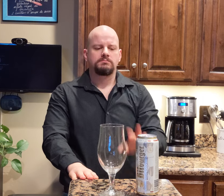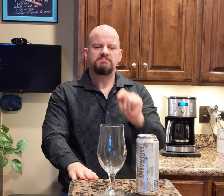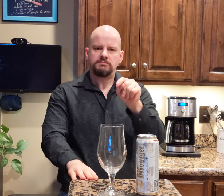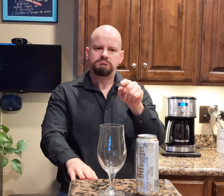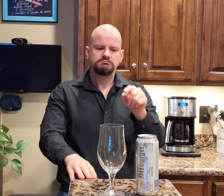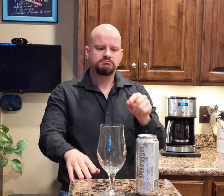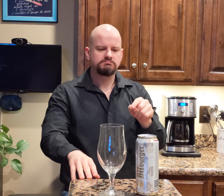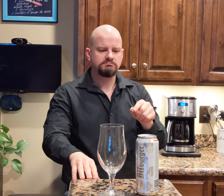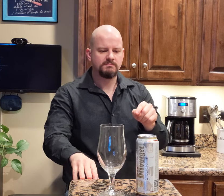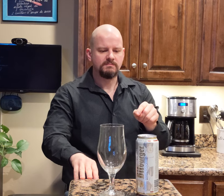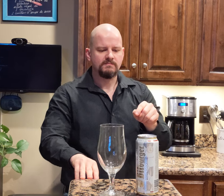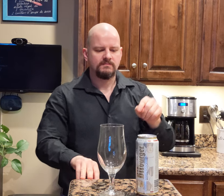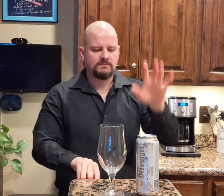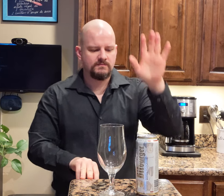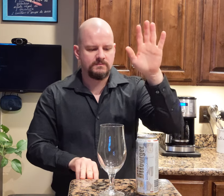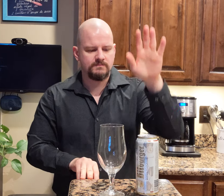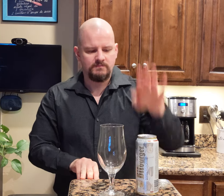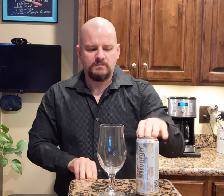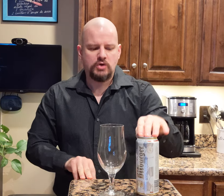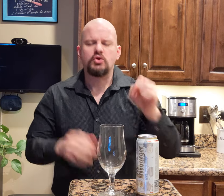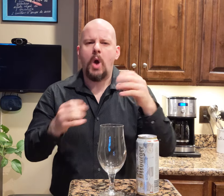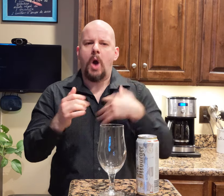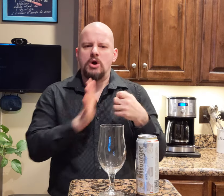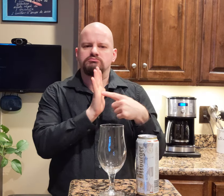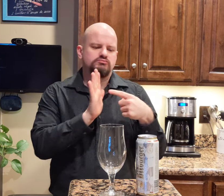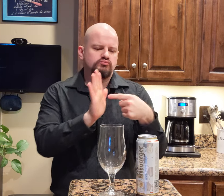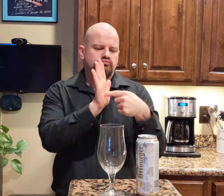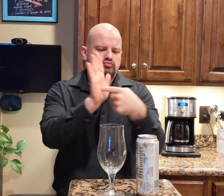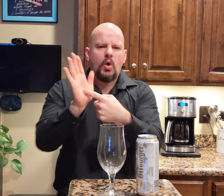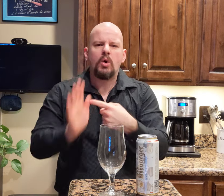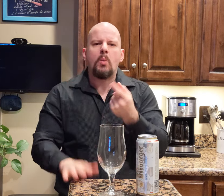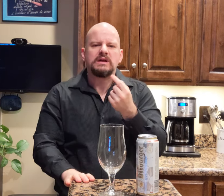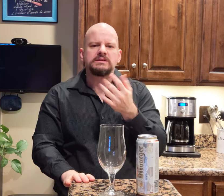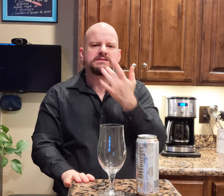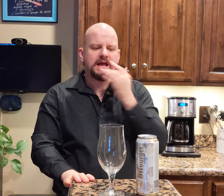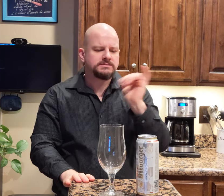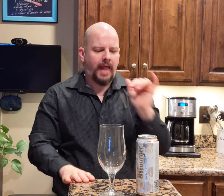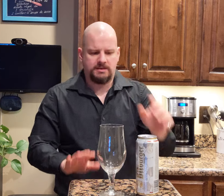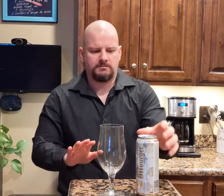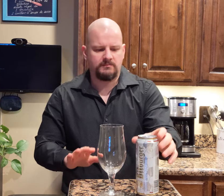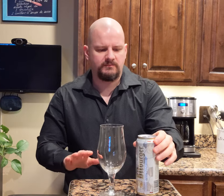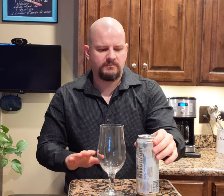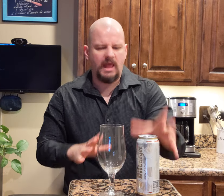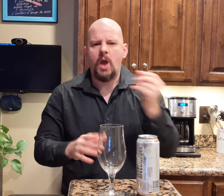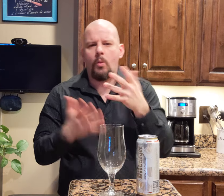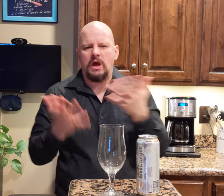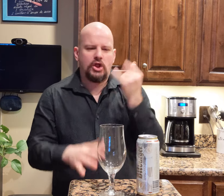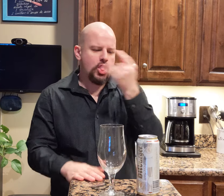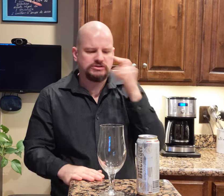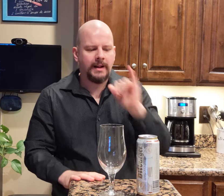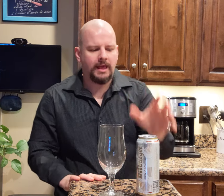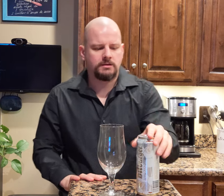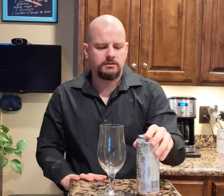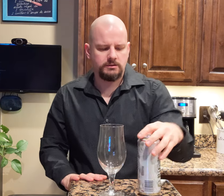So, yeah... I want to show and give a taste. You will see what it looks like.